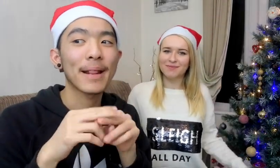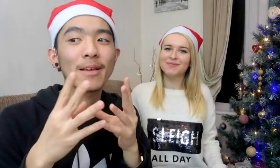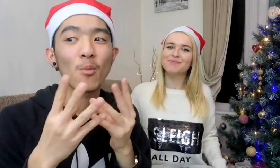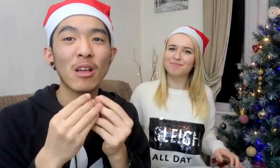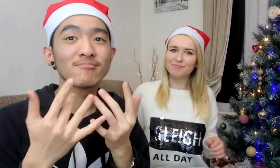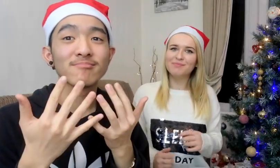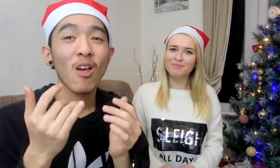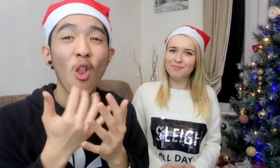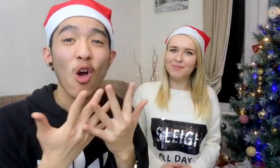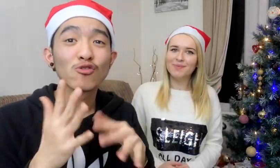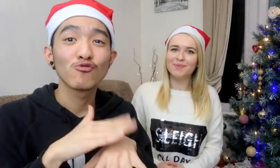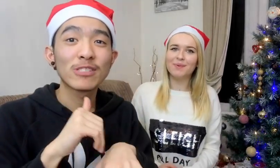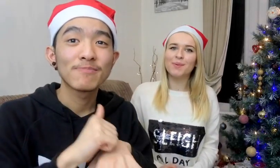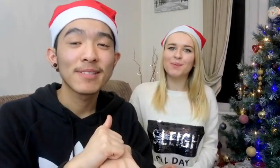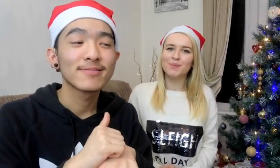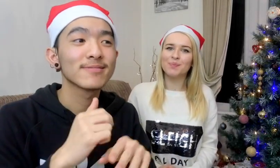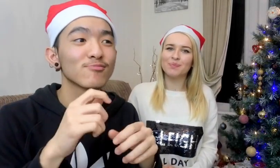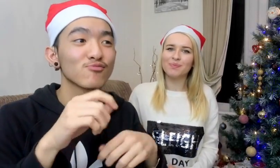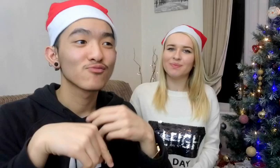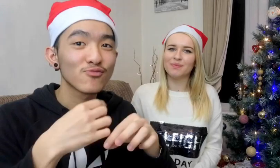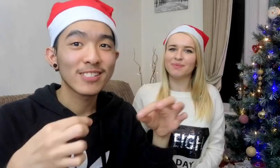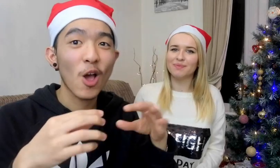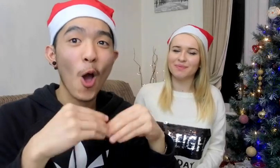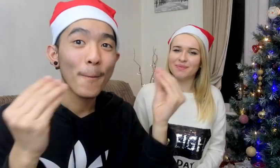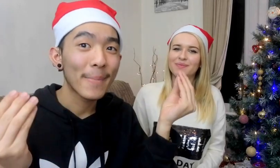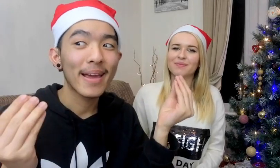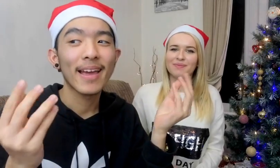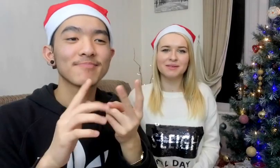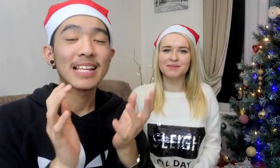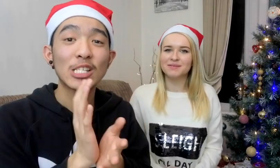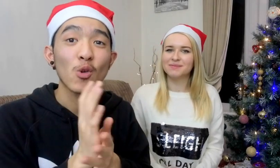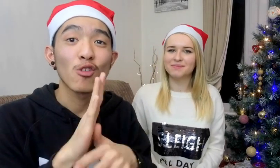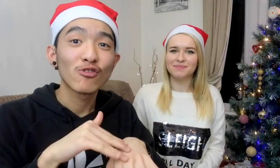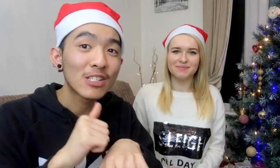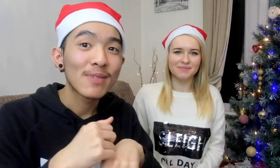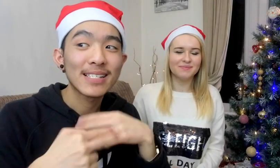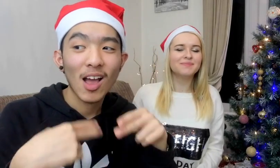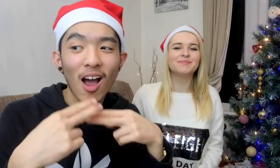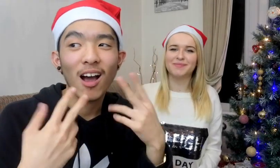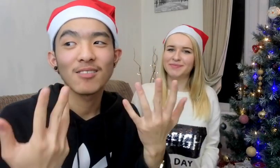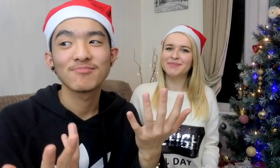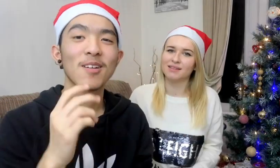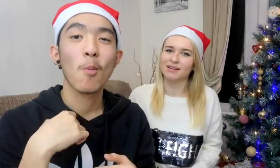With a lot of christmas presents Enjoy the Christmas dinner with the family and friends